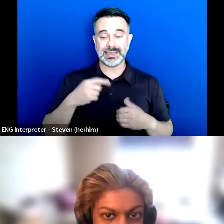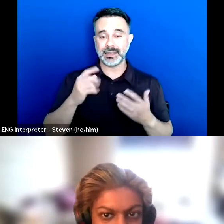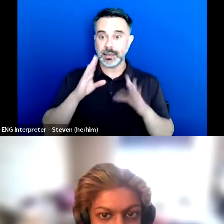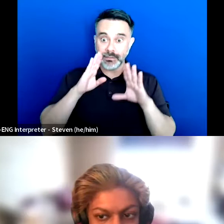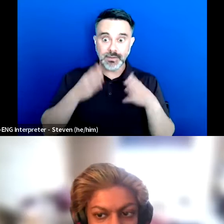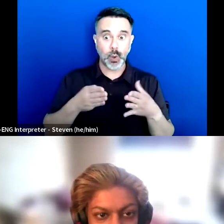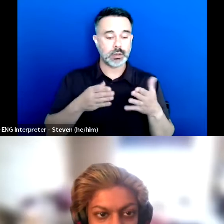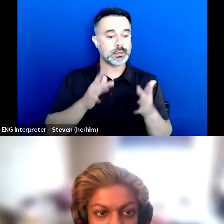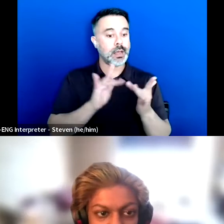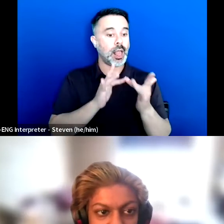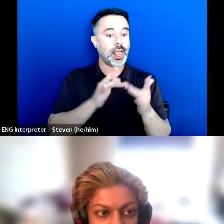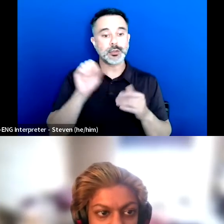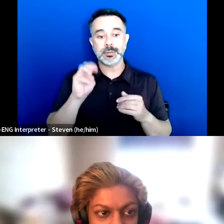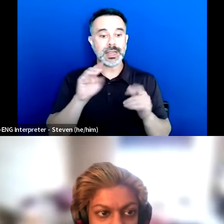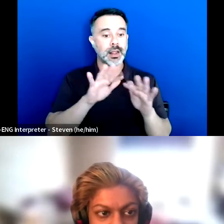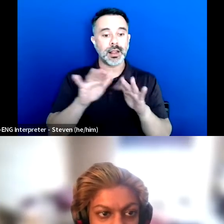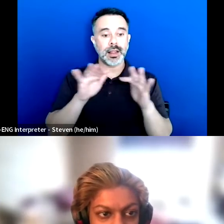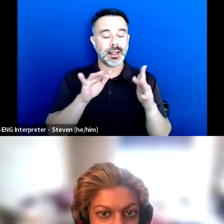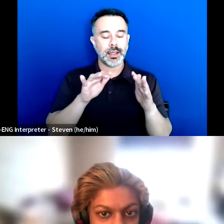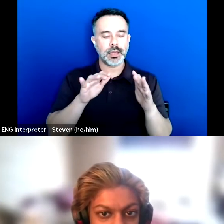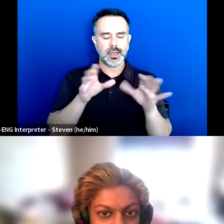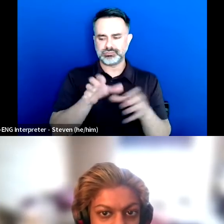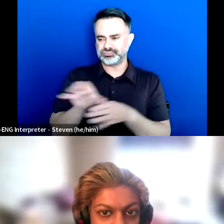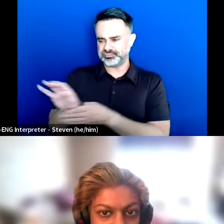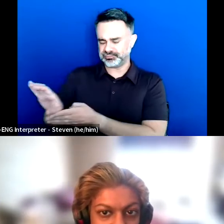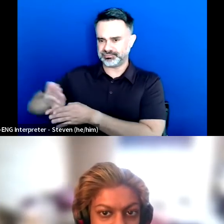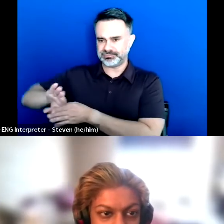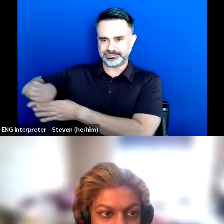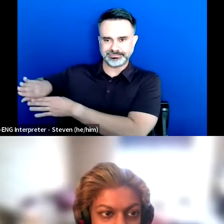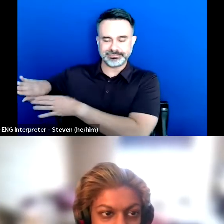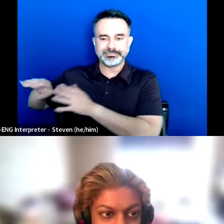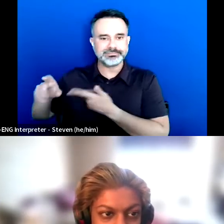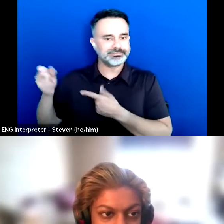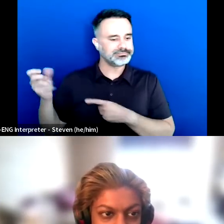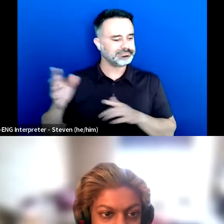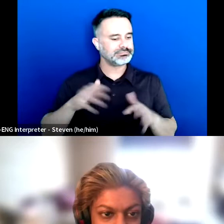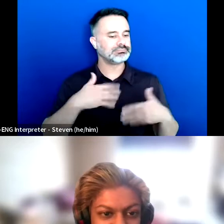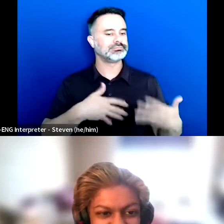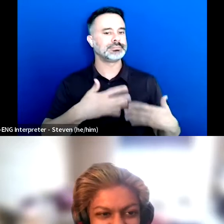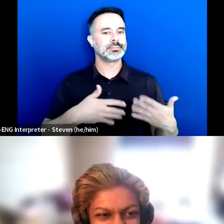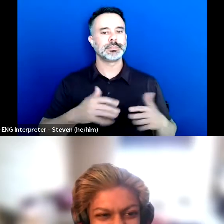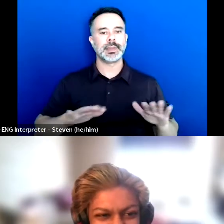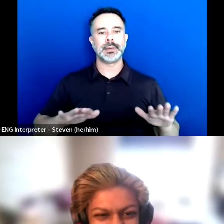into whatever it is stroking my dog, or whatever. So yeah those are the things that help me. Sorry, that was a bit long [chuckle].